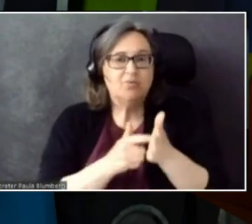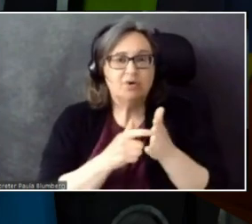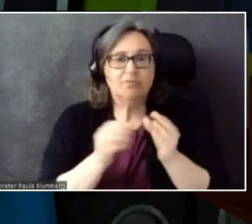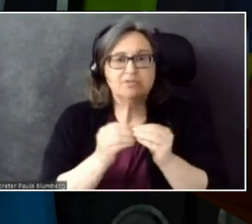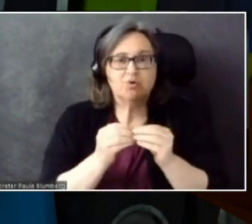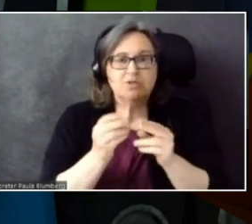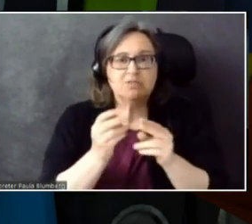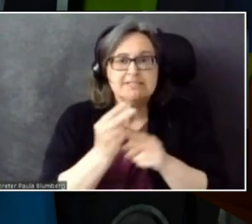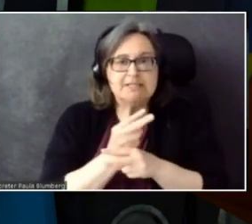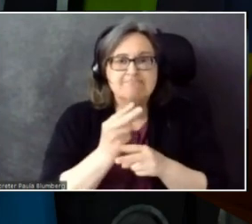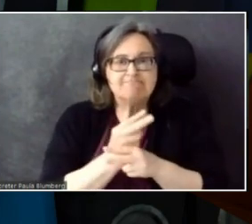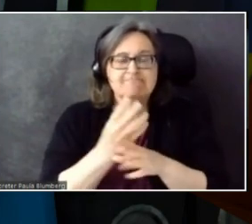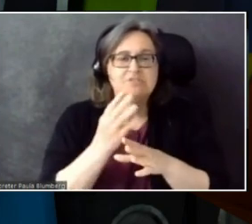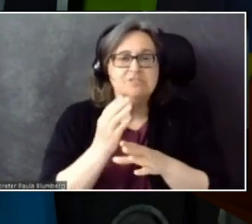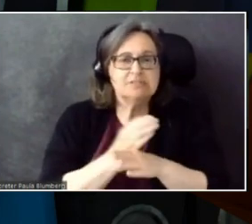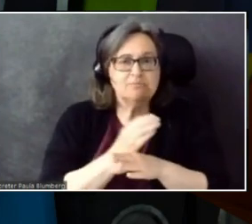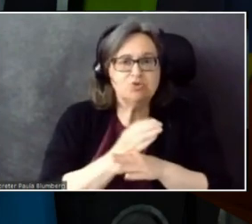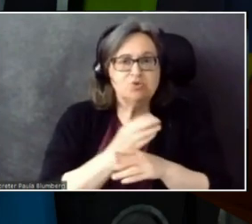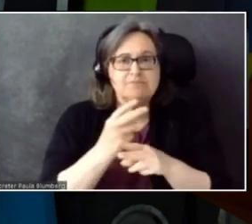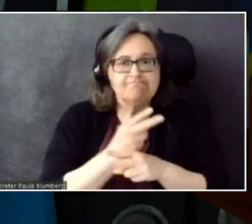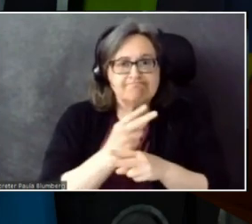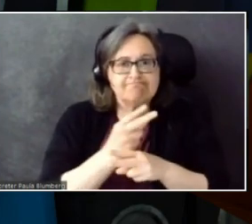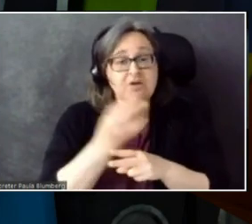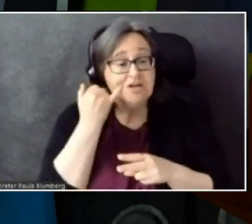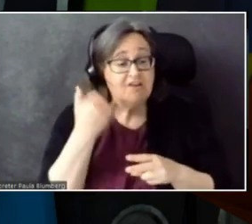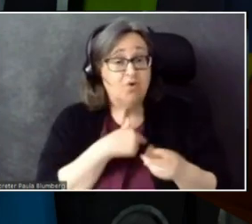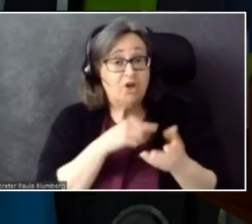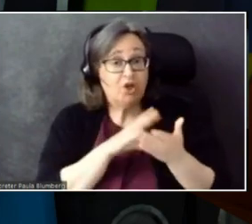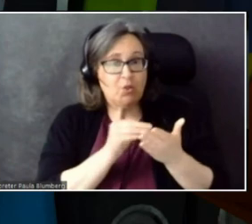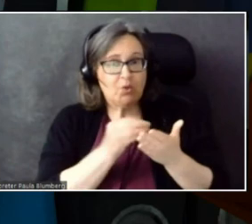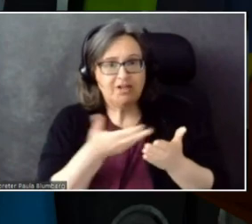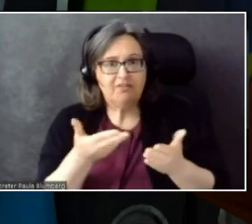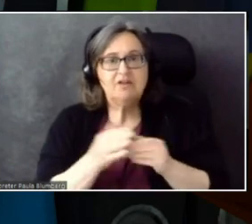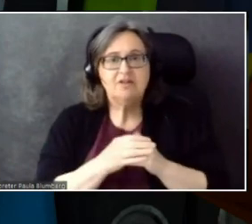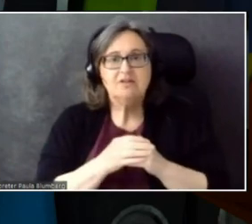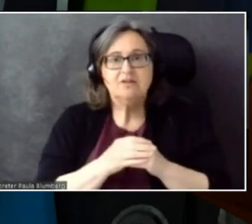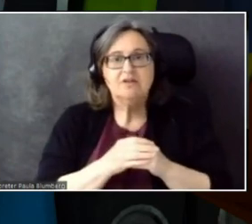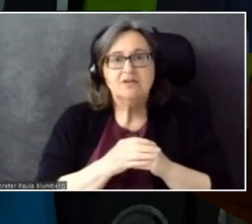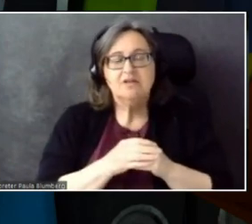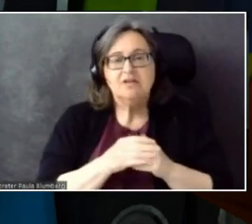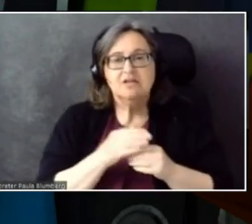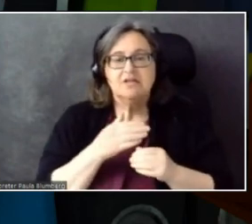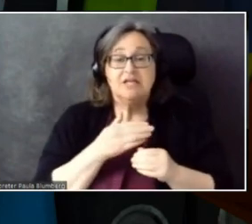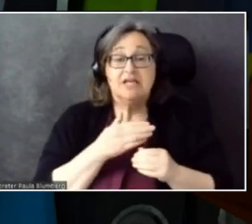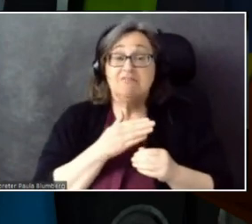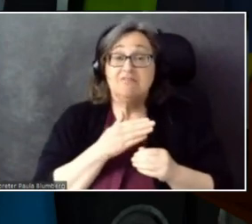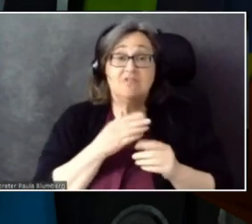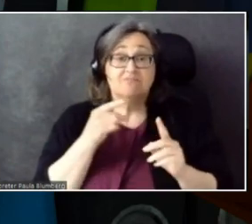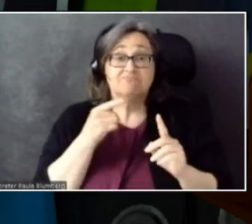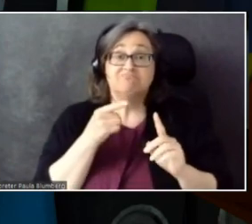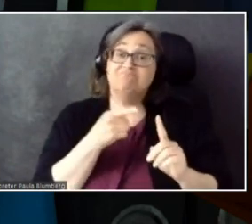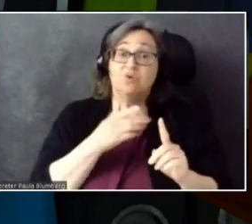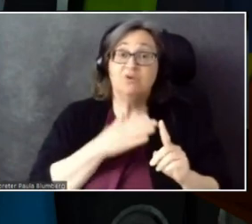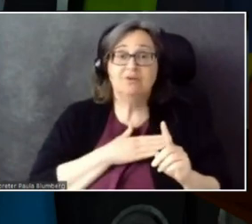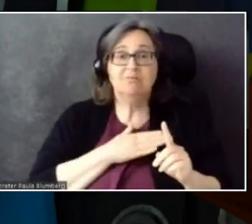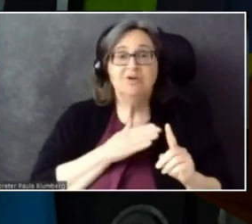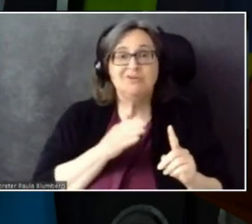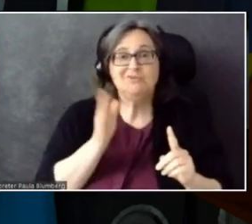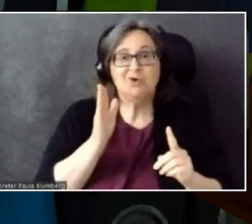But if we've learned anything, and if the spirit of my talk is -- really, like, we need to keep pushing boundaries.